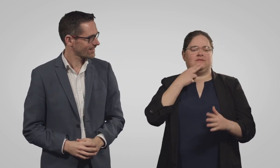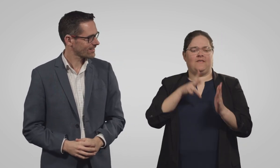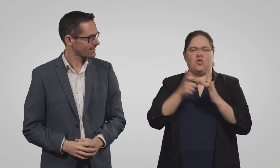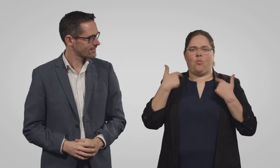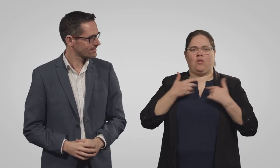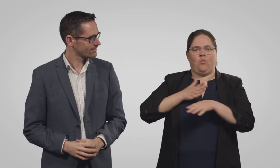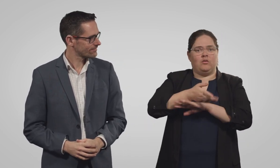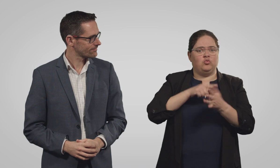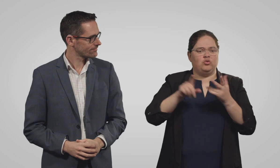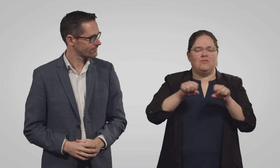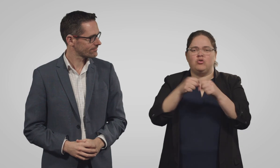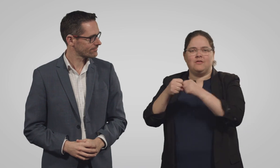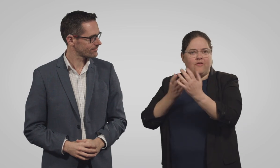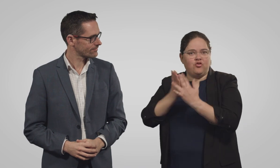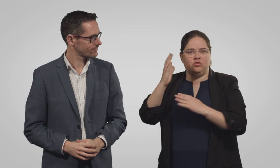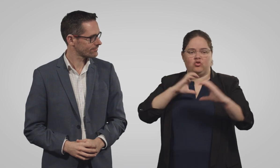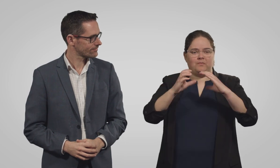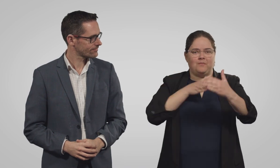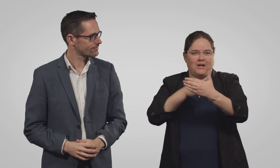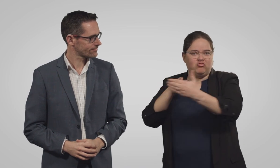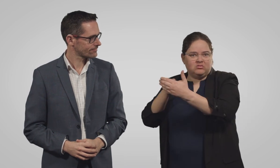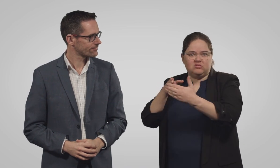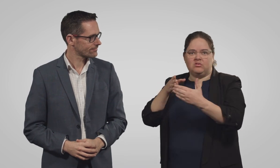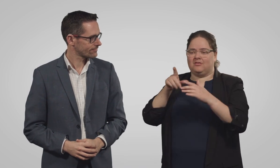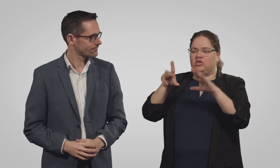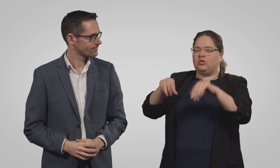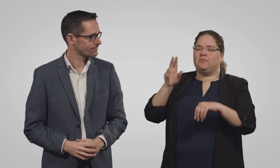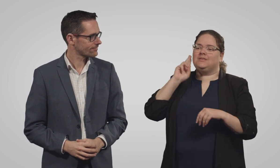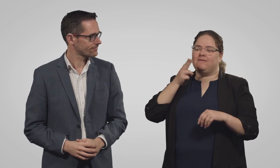At Deaf Victoria we're working to break through communication barriers